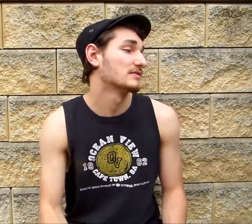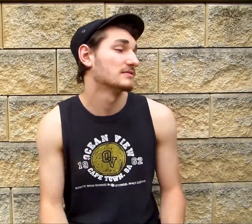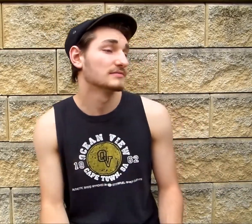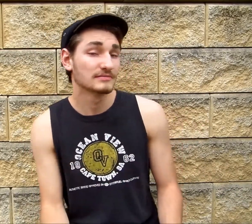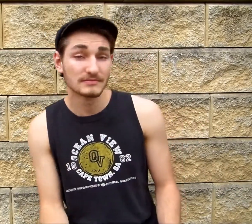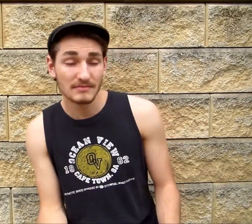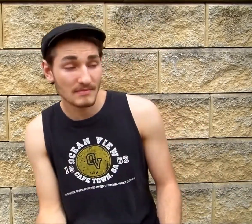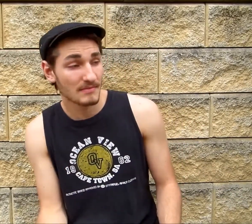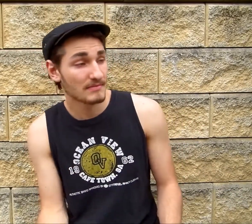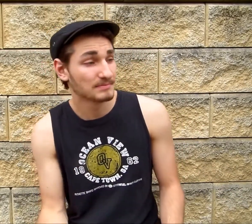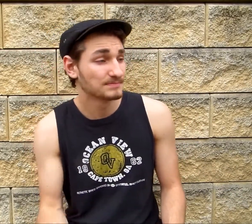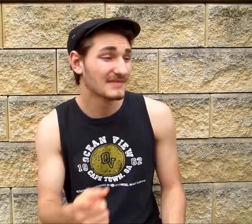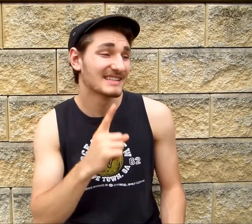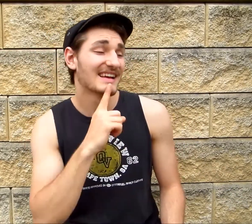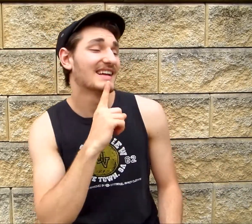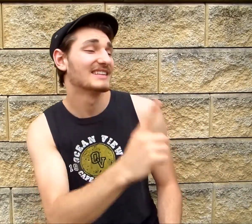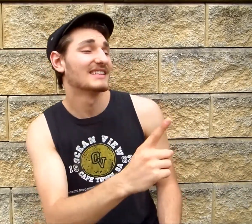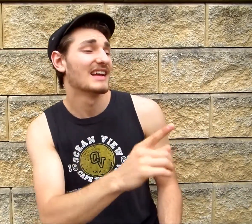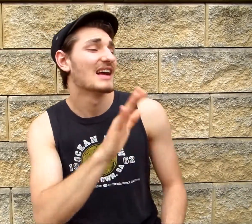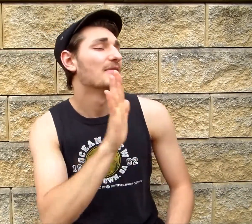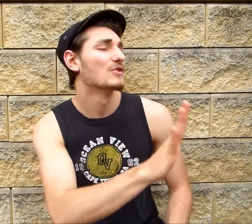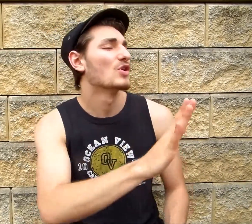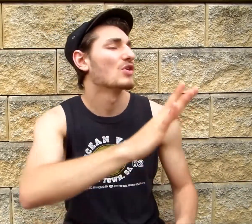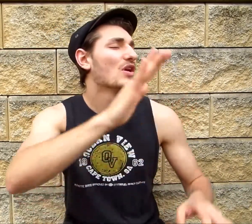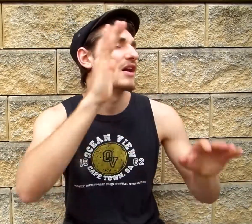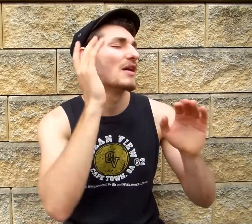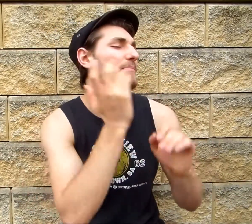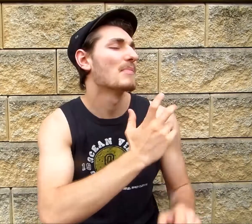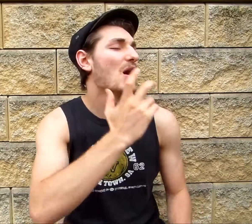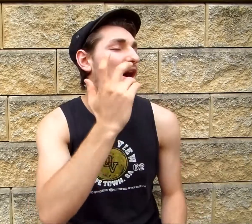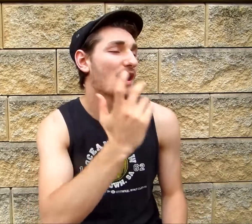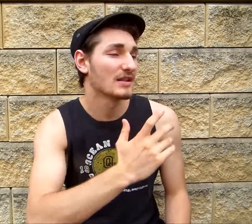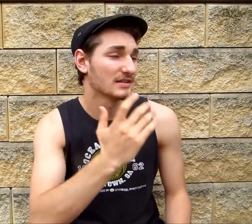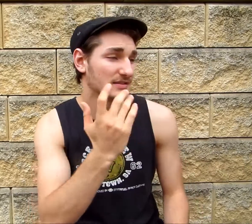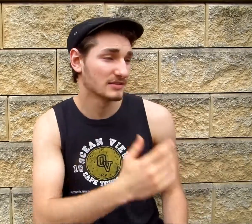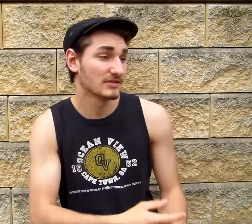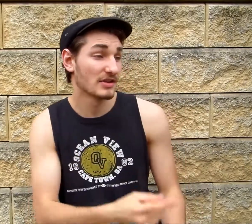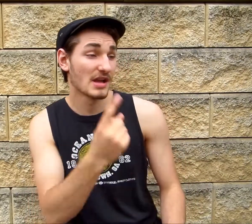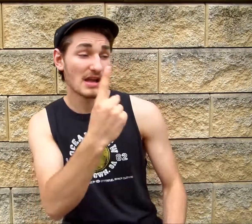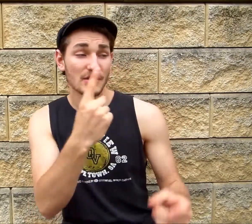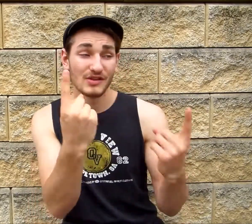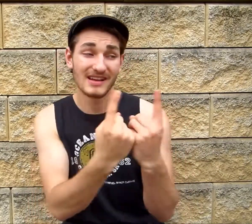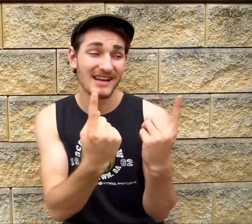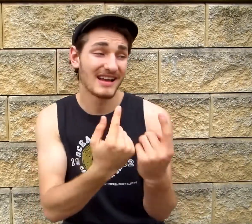She said, "Save your apologies"